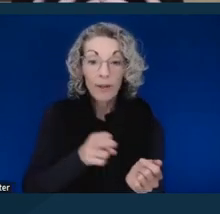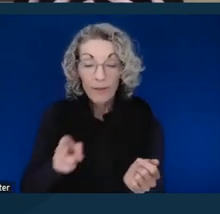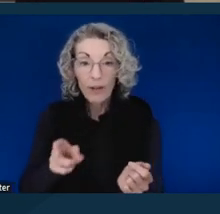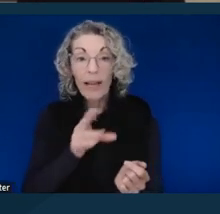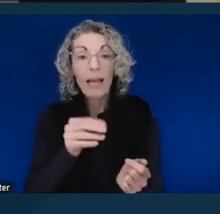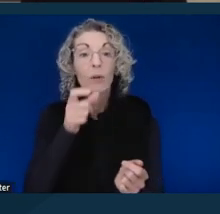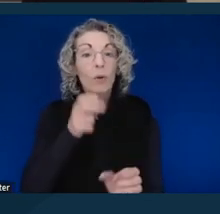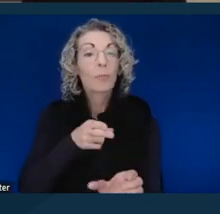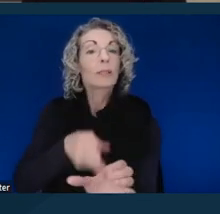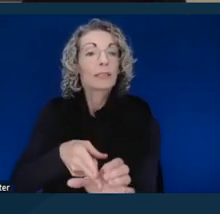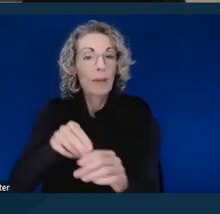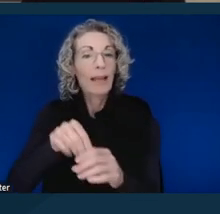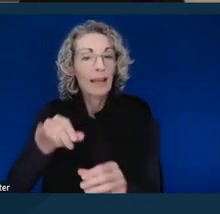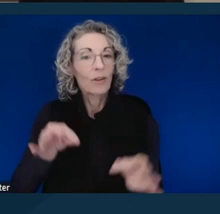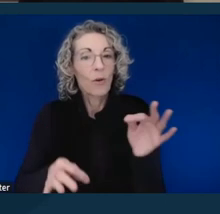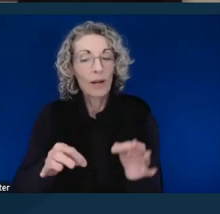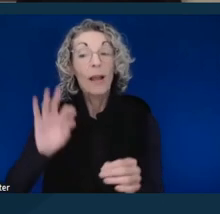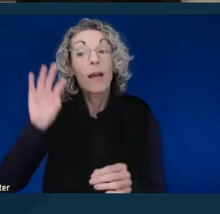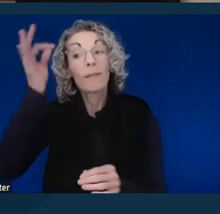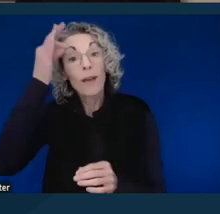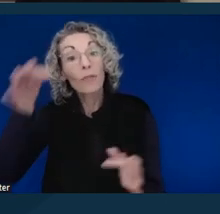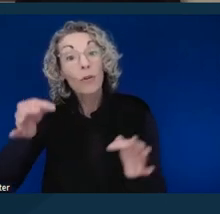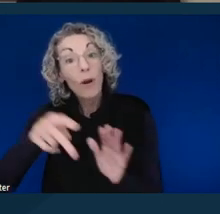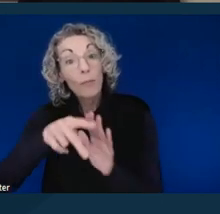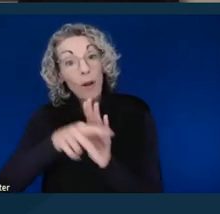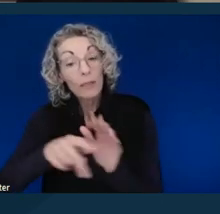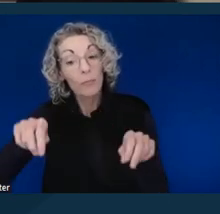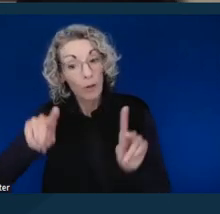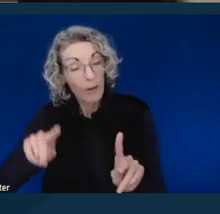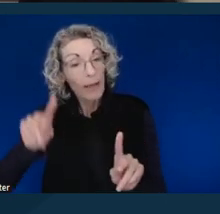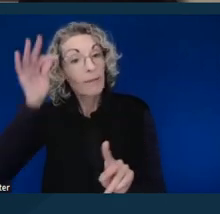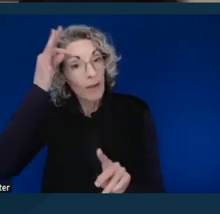And federal court policy allows for federal courts to decide whether to provide accommodations